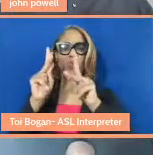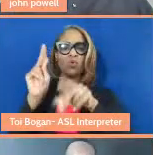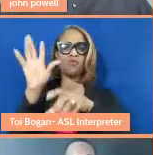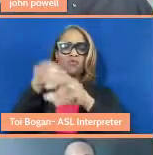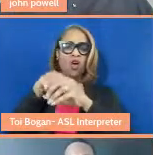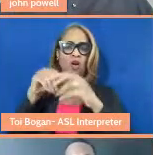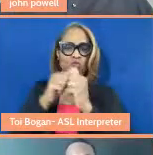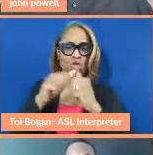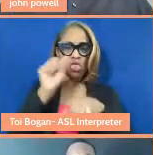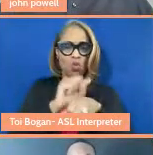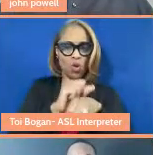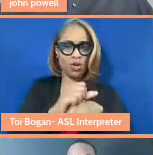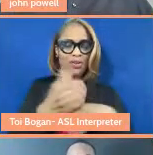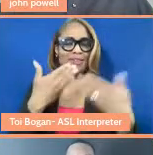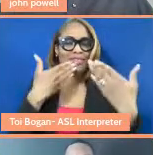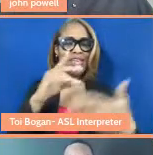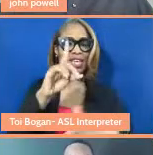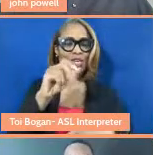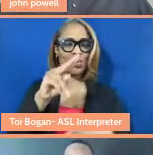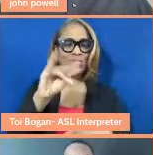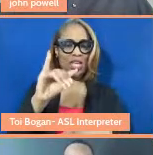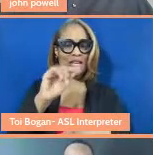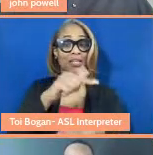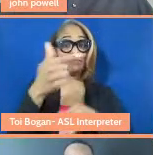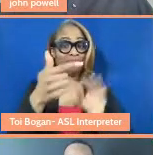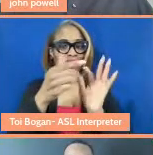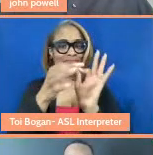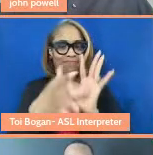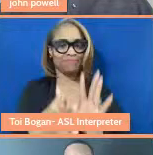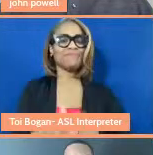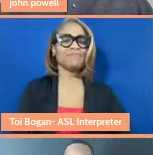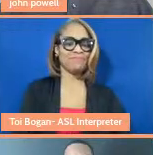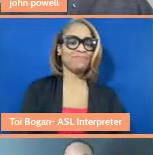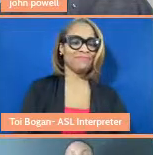Thank you, Dani. Yeah. And Kristina, I want to turn to you just because I think Auntie Sewing